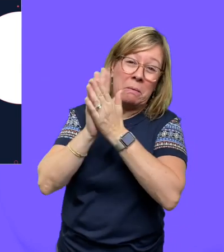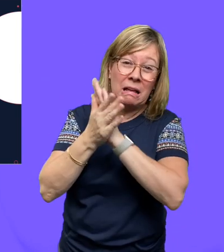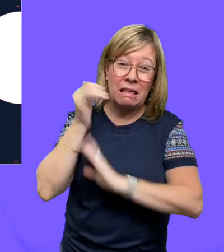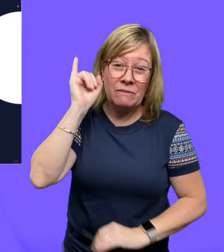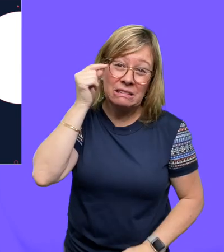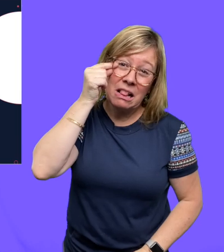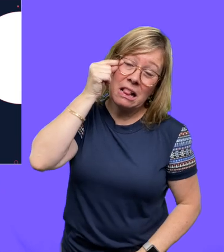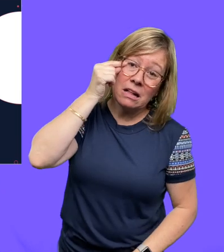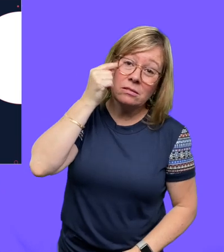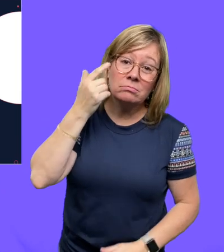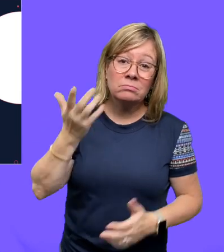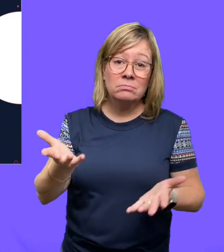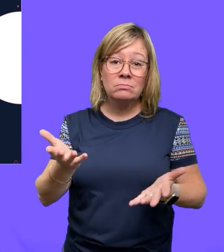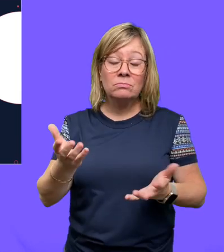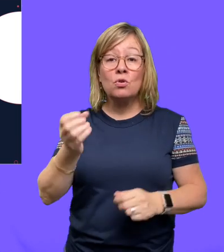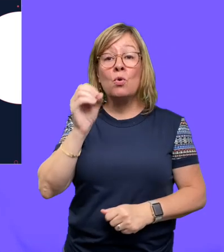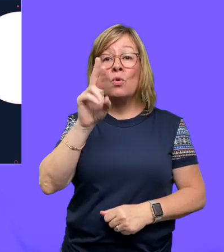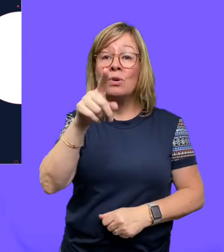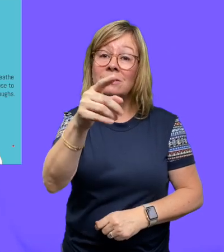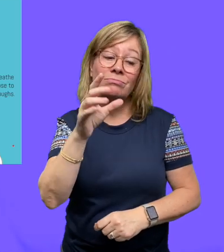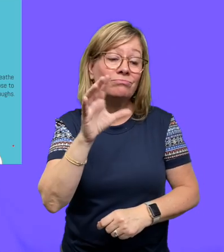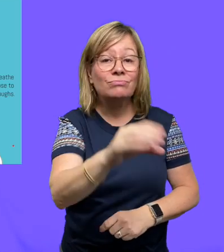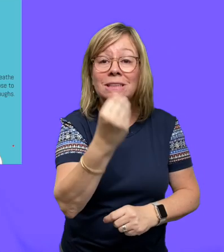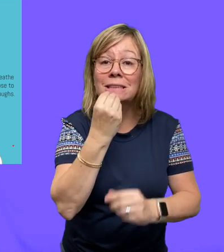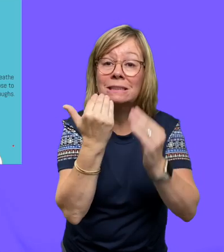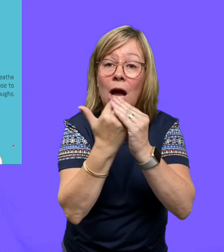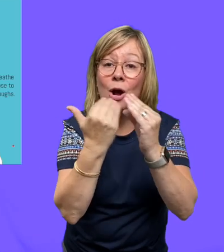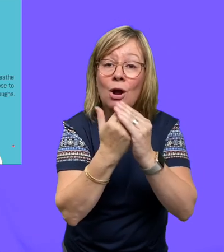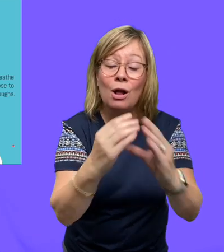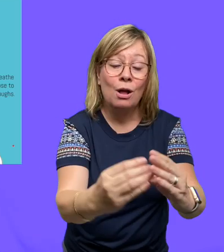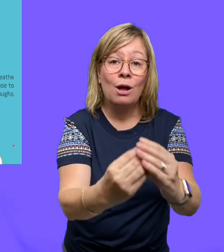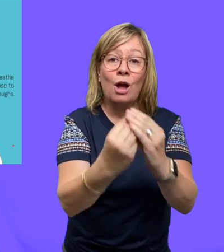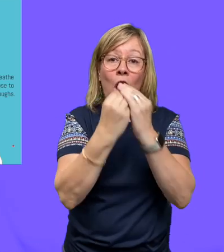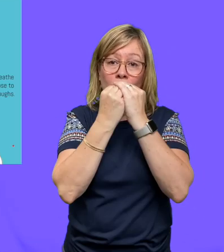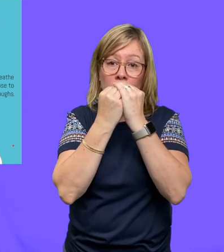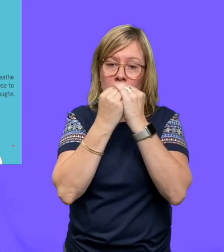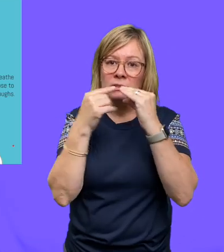leads to an infection. Or maybe you eat a sandwich that has virus particles on it,